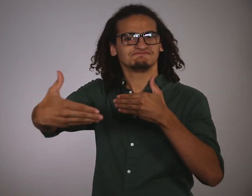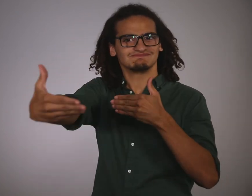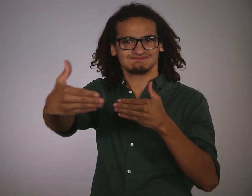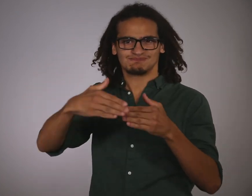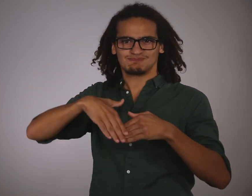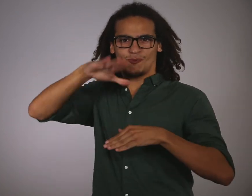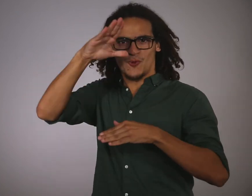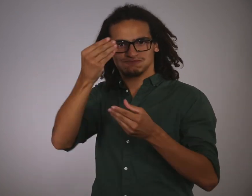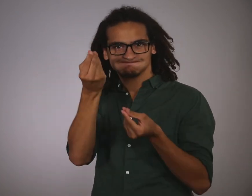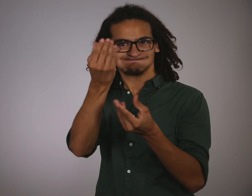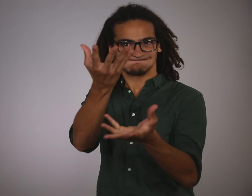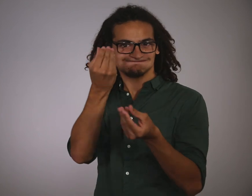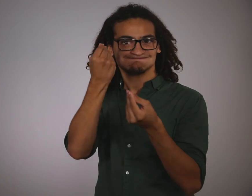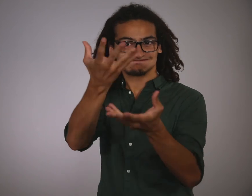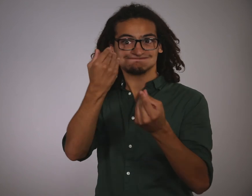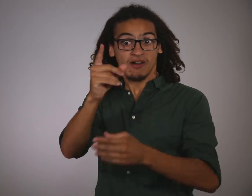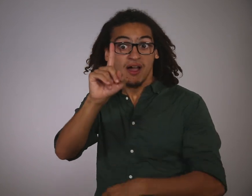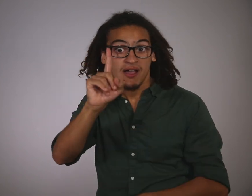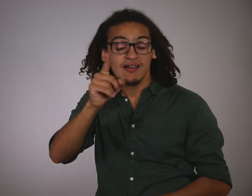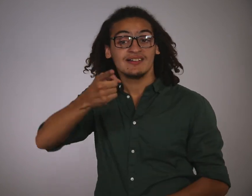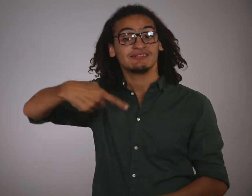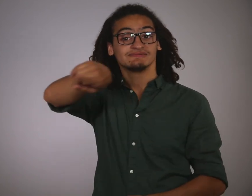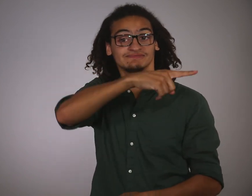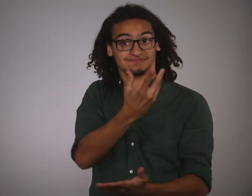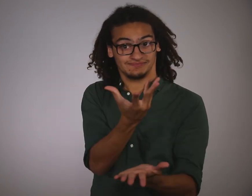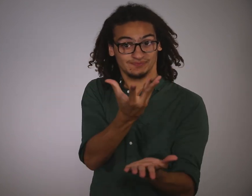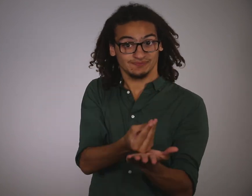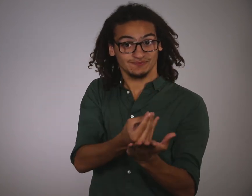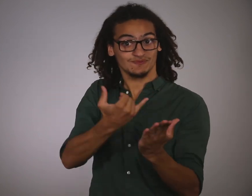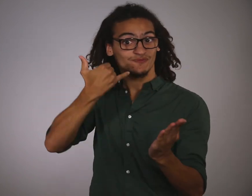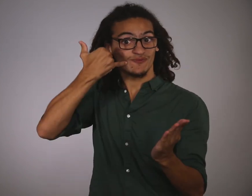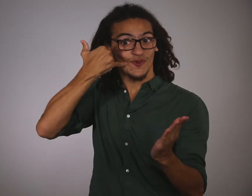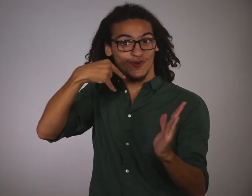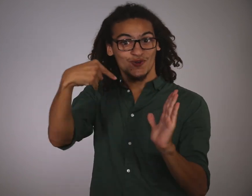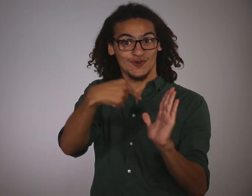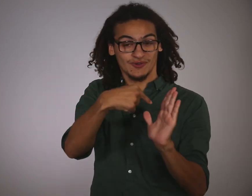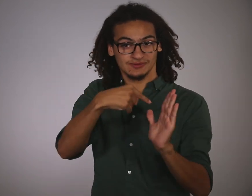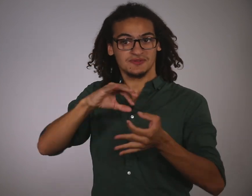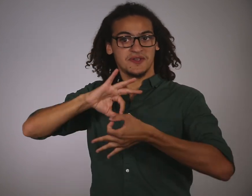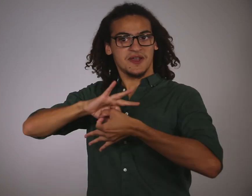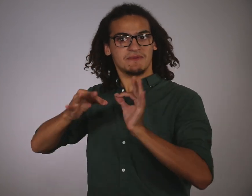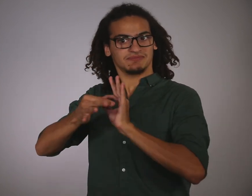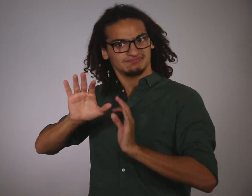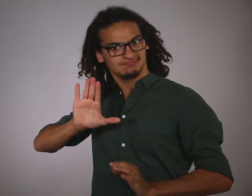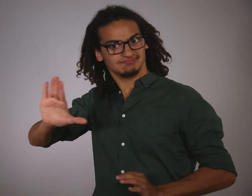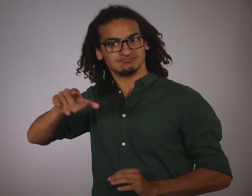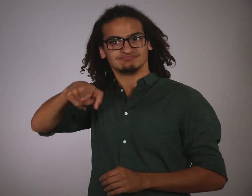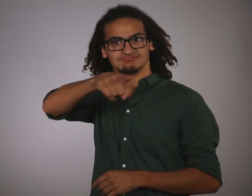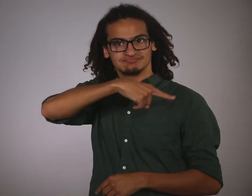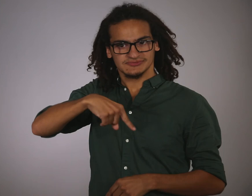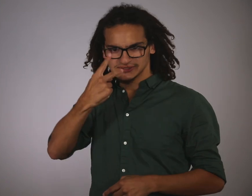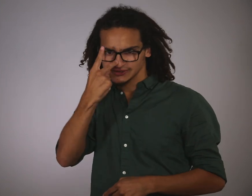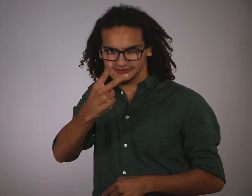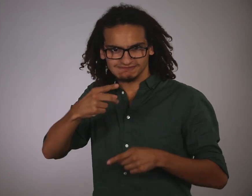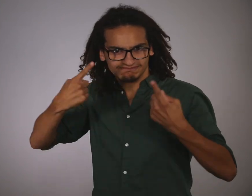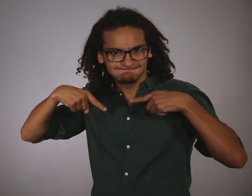There will be loads more of results tomorrow! Be sure to download the Deaflympics app if